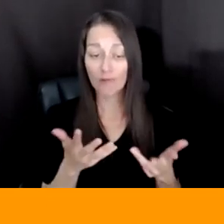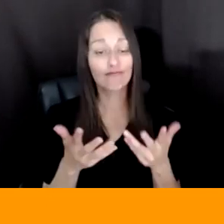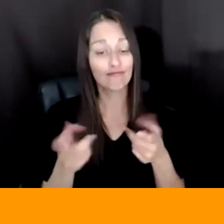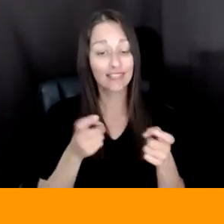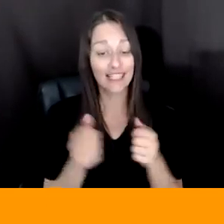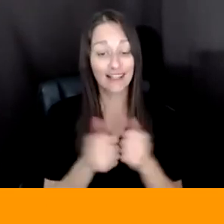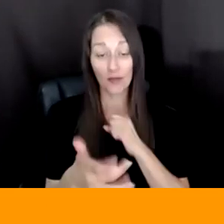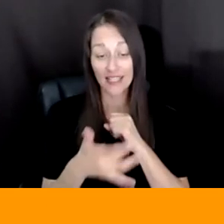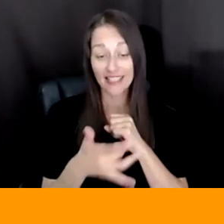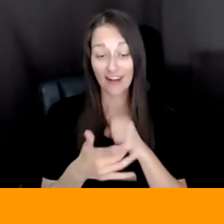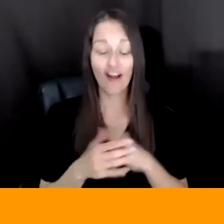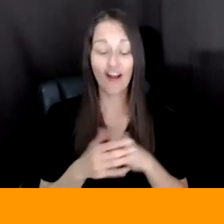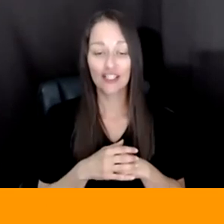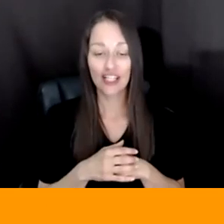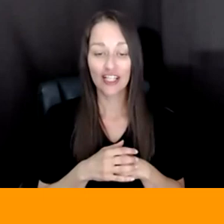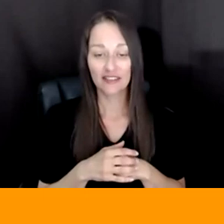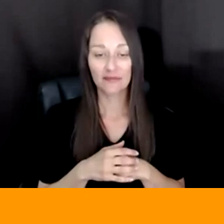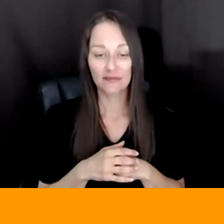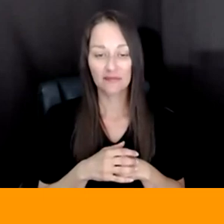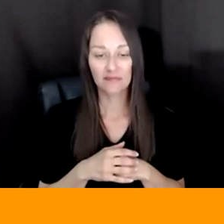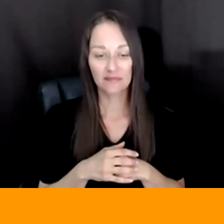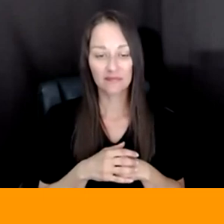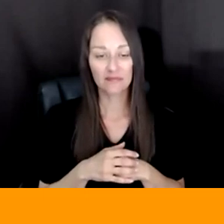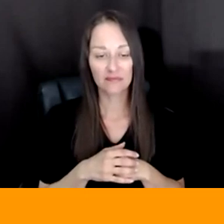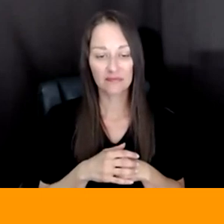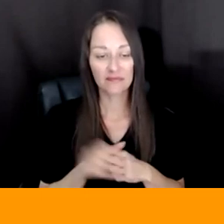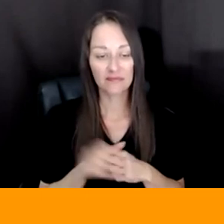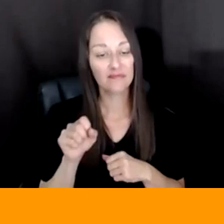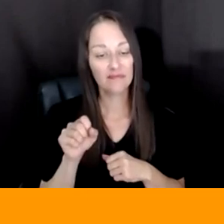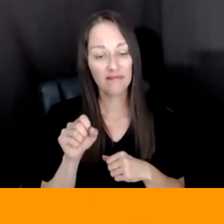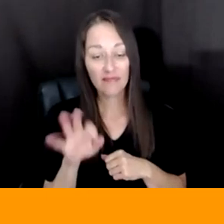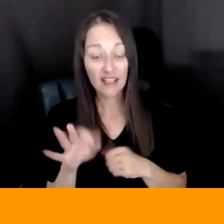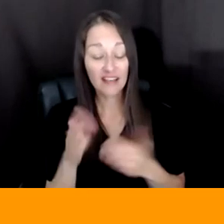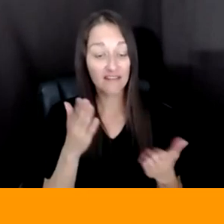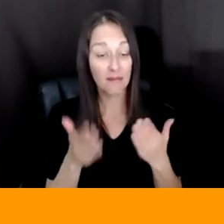ARE WAYS THAT YOU SEE YOU KNOW THAT COULD BE MORE EFFICIENT. AND I'M GOING TO ASK THE SAME QUESTION